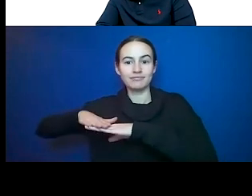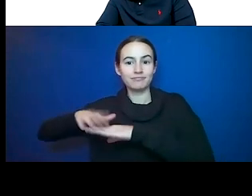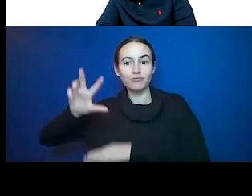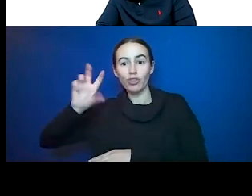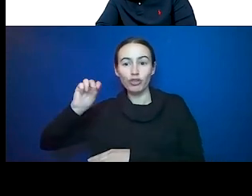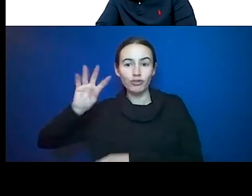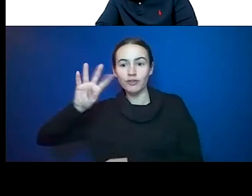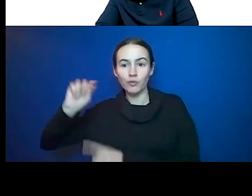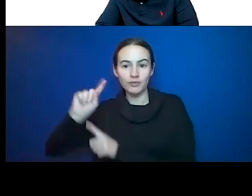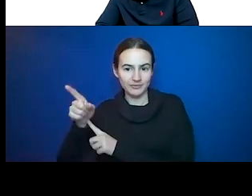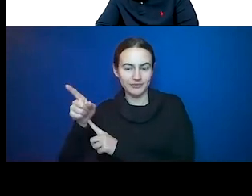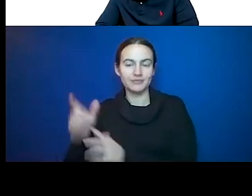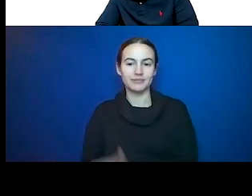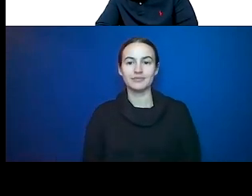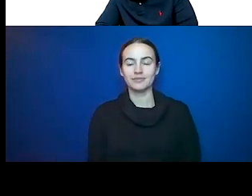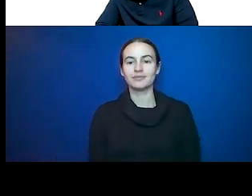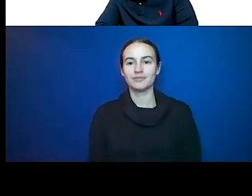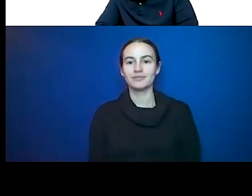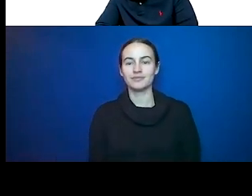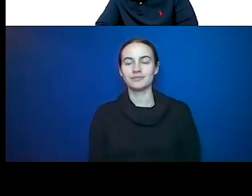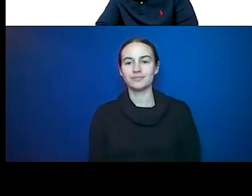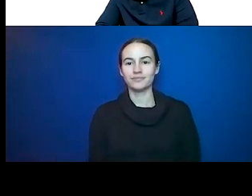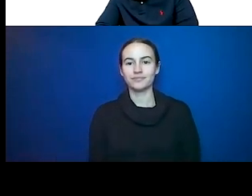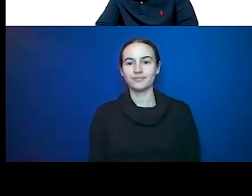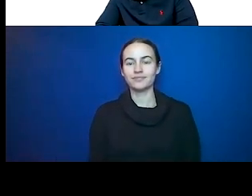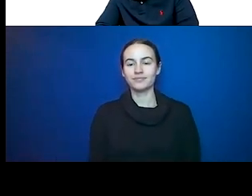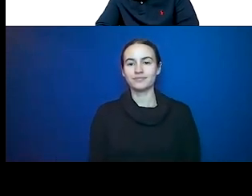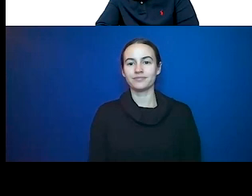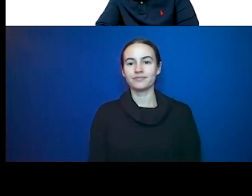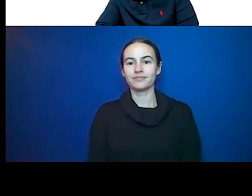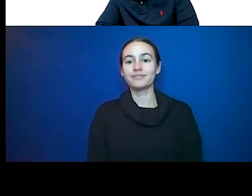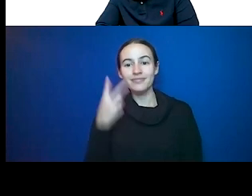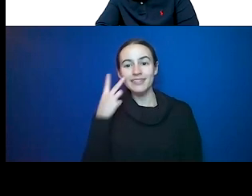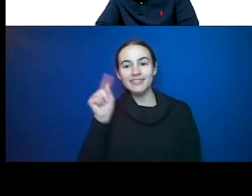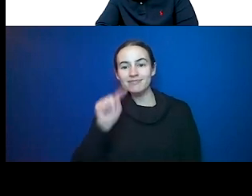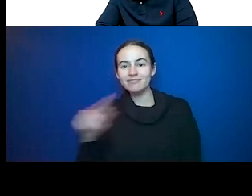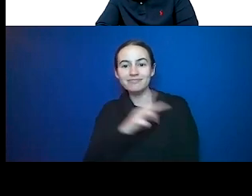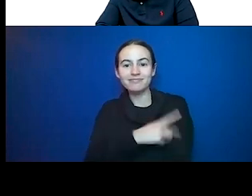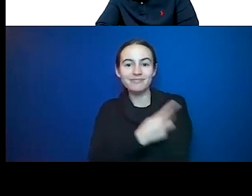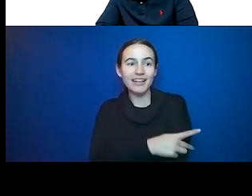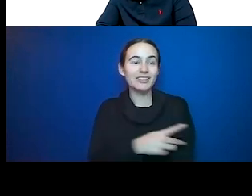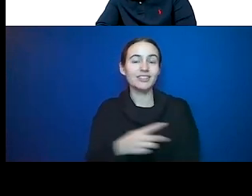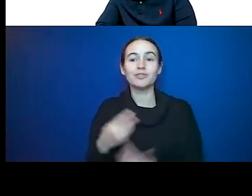are watching patients who want to dance who could only make it through one dance who now can